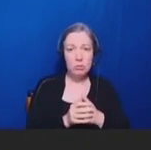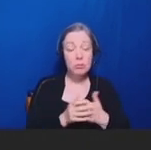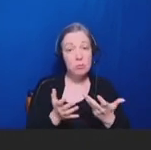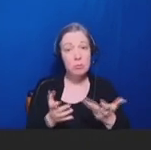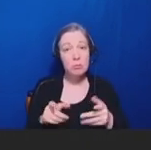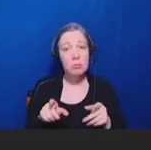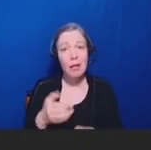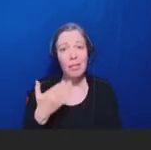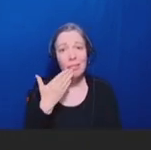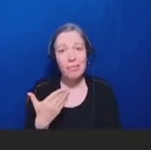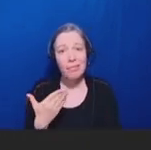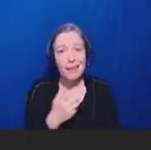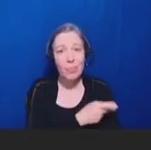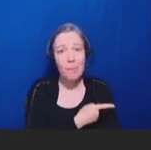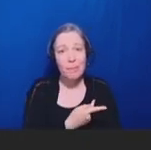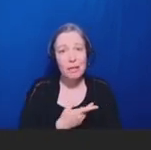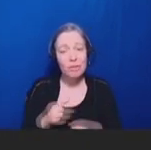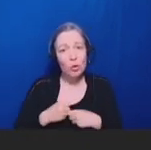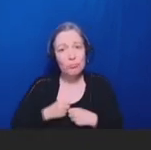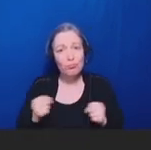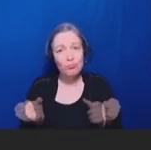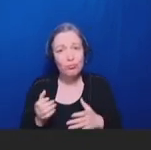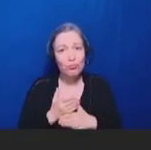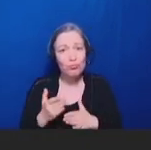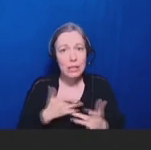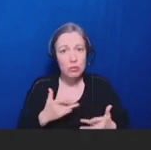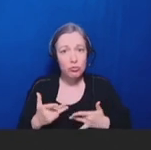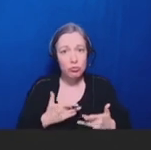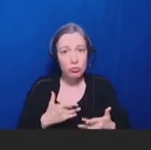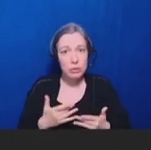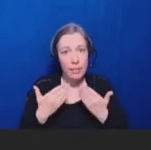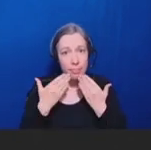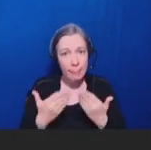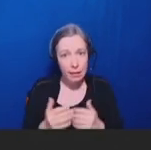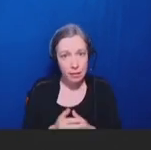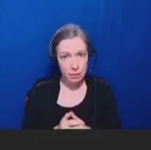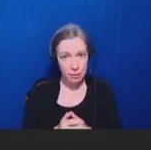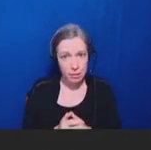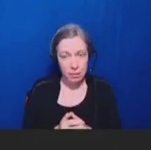with you. You know, it actually takes a lot of courage on their part to express concerns